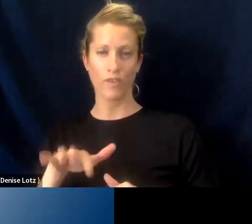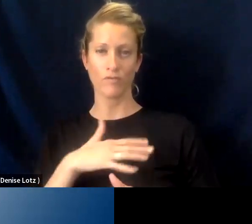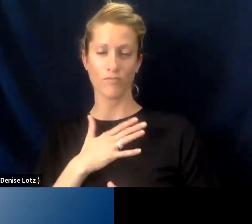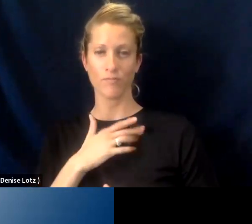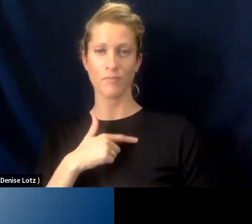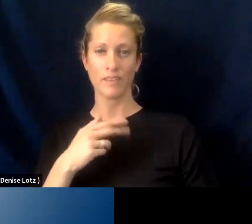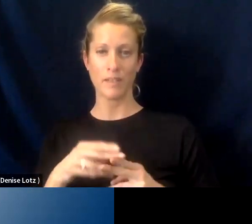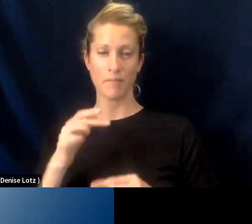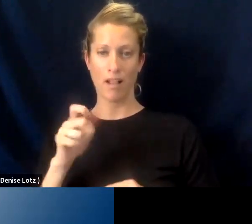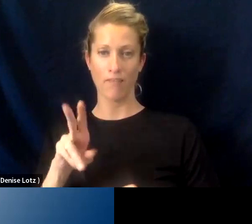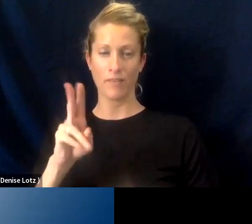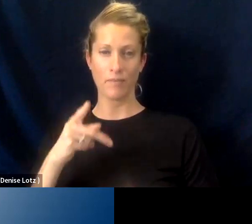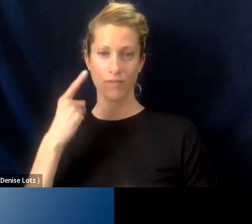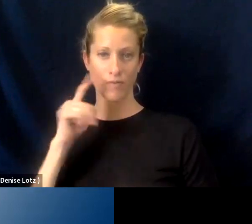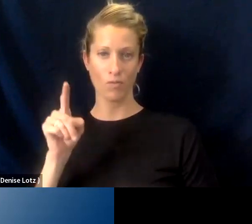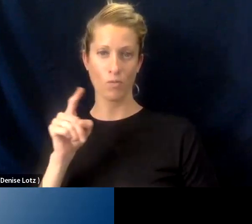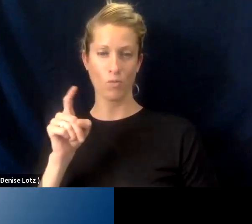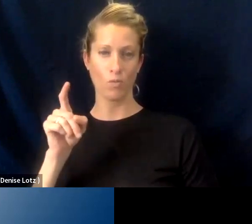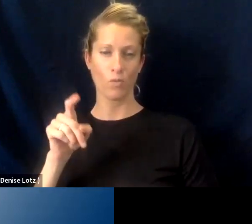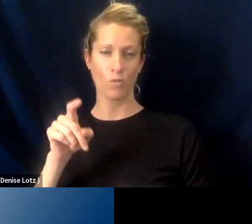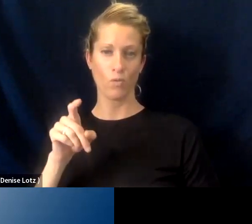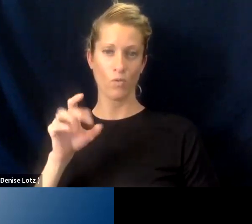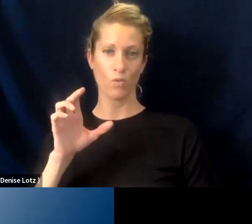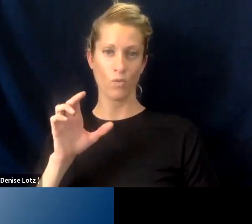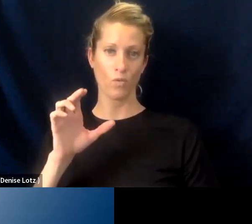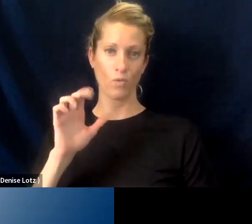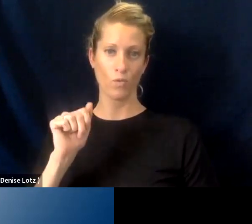I'm VP of Workforce Strategy and Innovation at Calbright College.